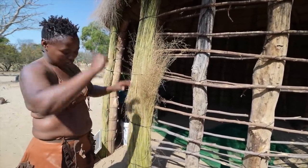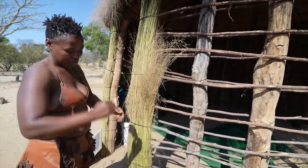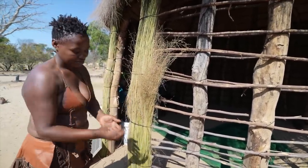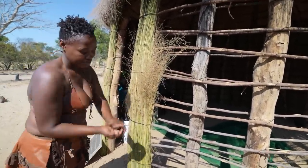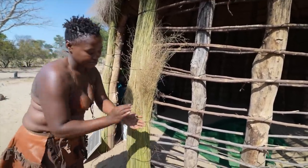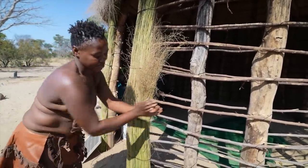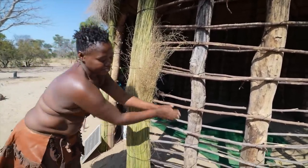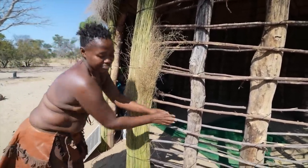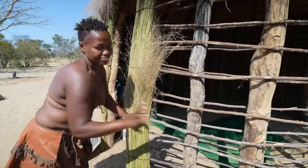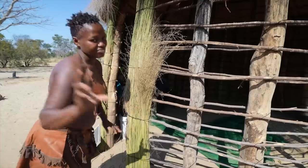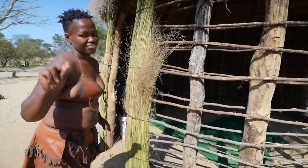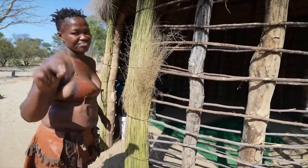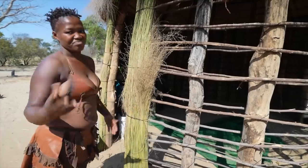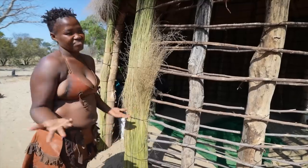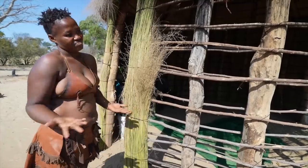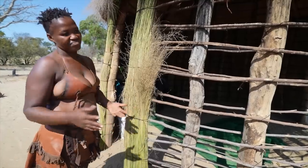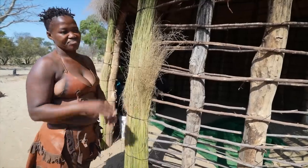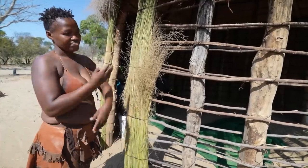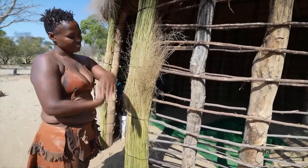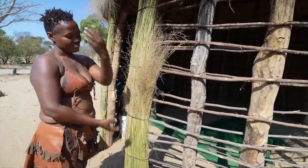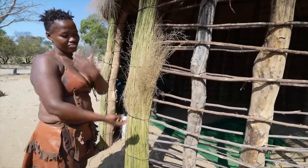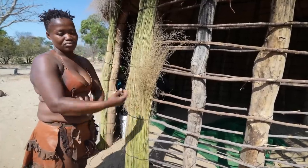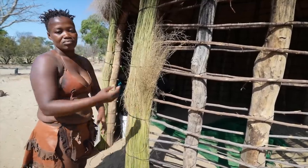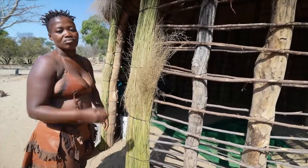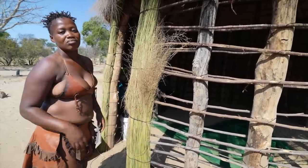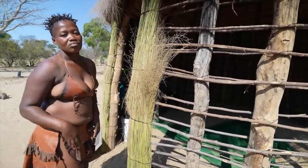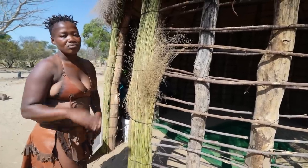They won’t work on the walls.